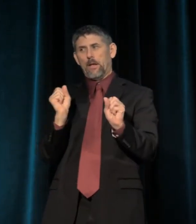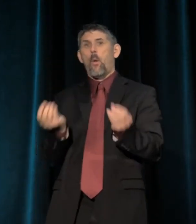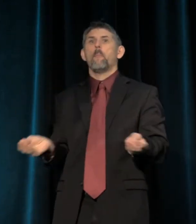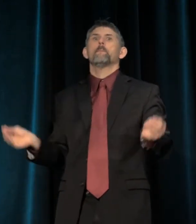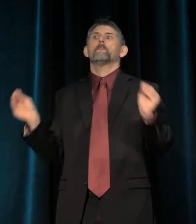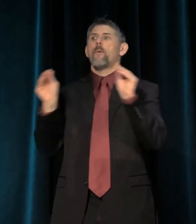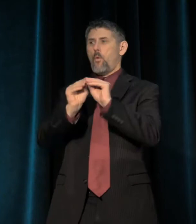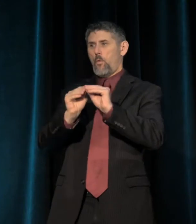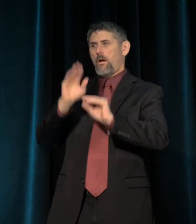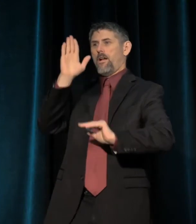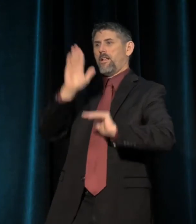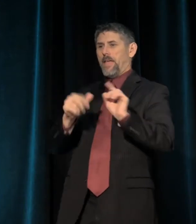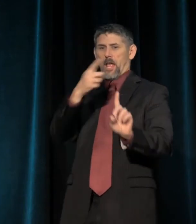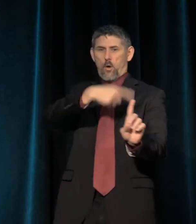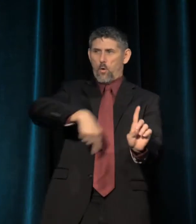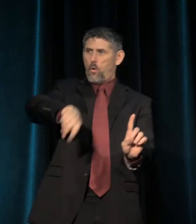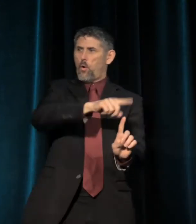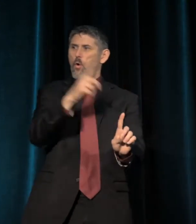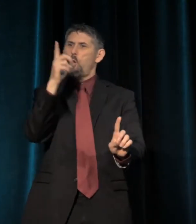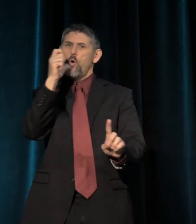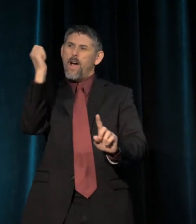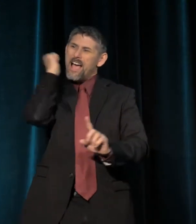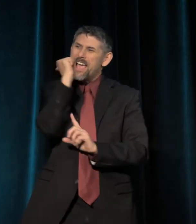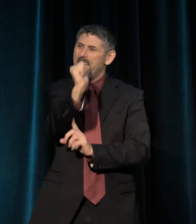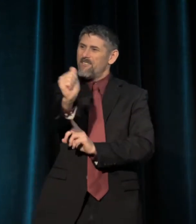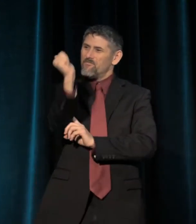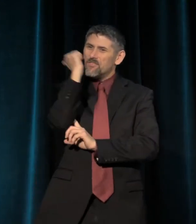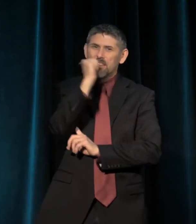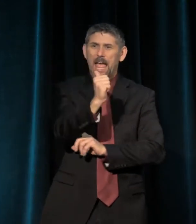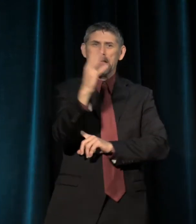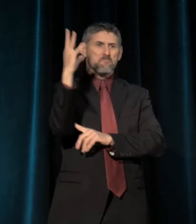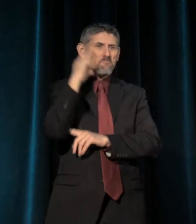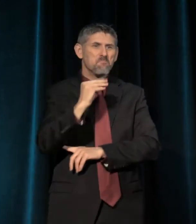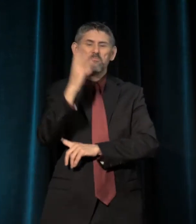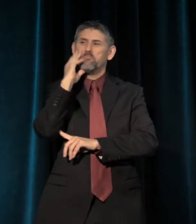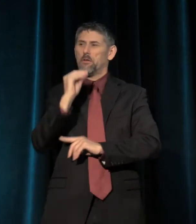more than those who always live in conditions of unsafety, right?